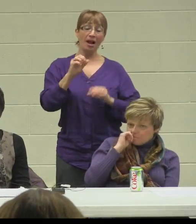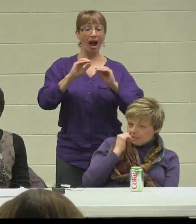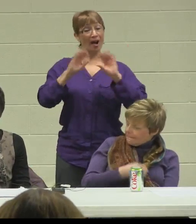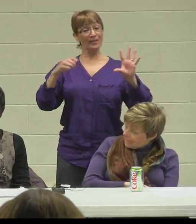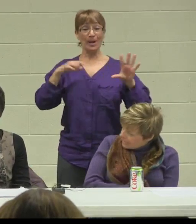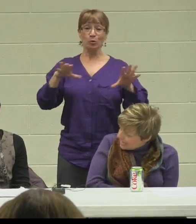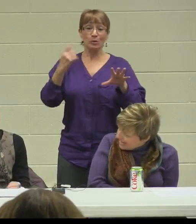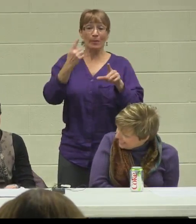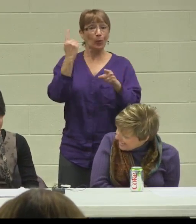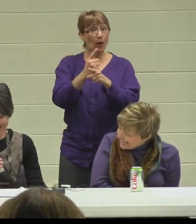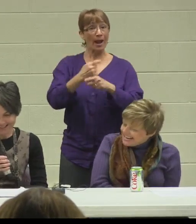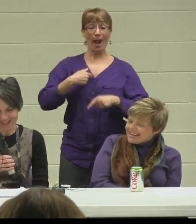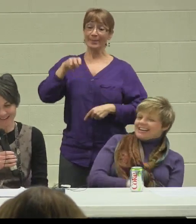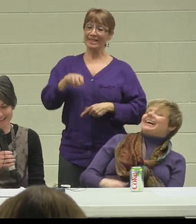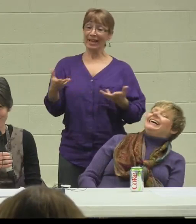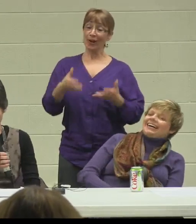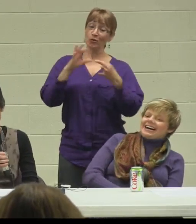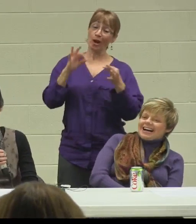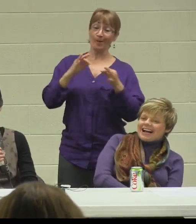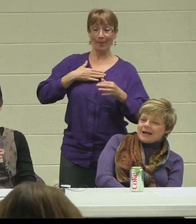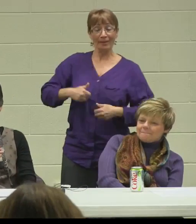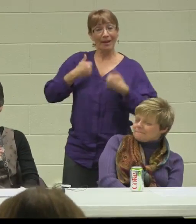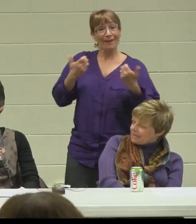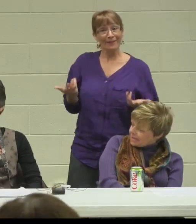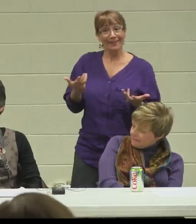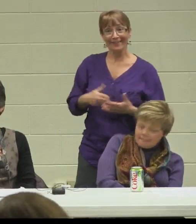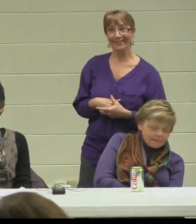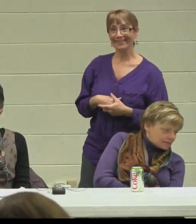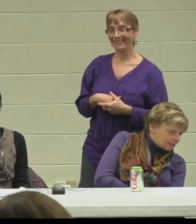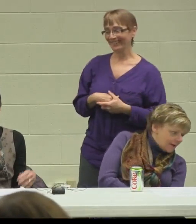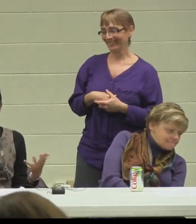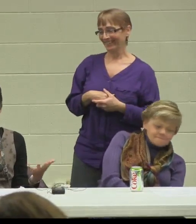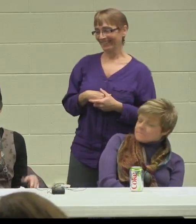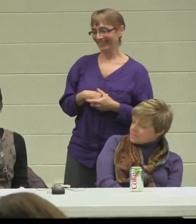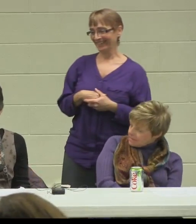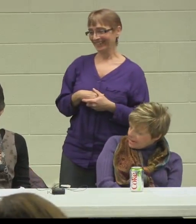I'm sitting here talking about my life." That's right, that's right. And he could be...he has